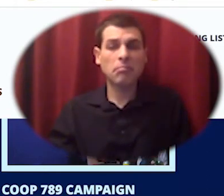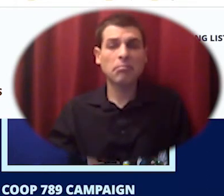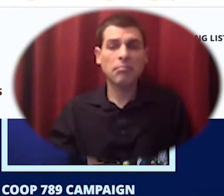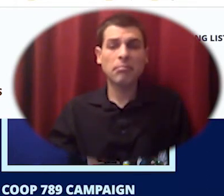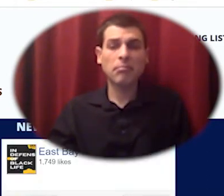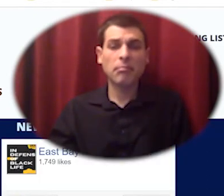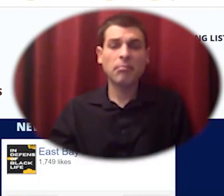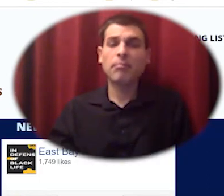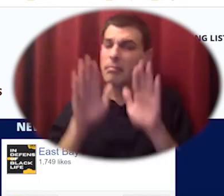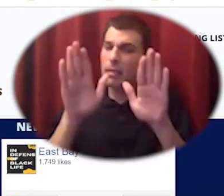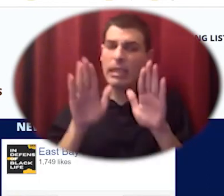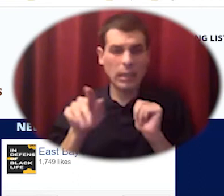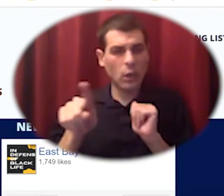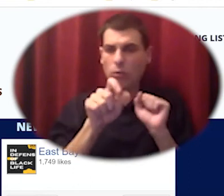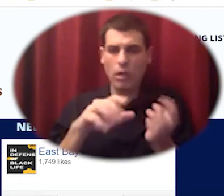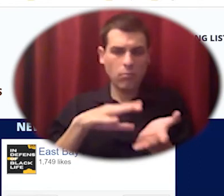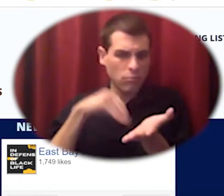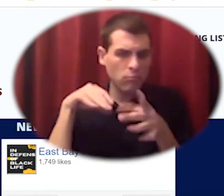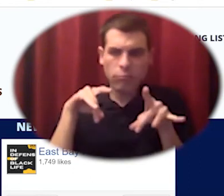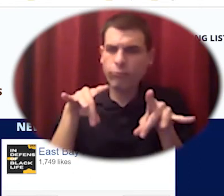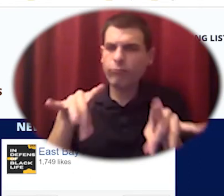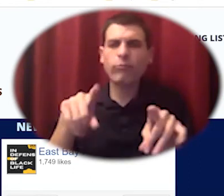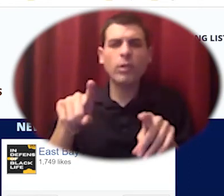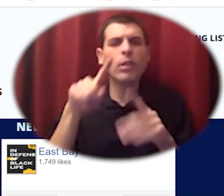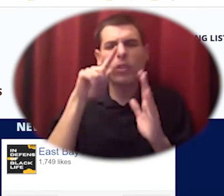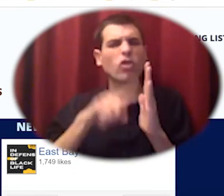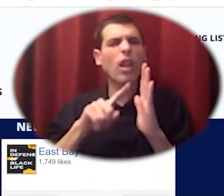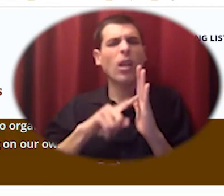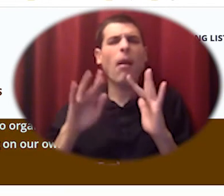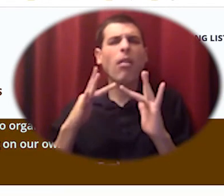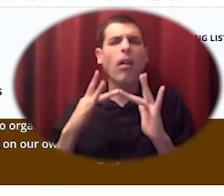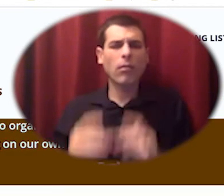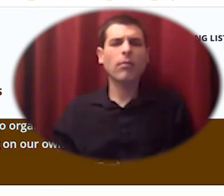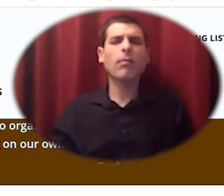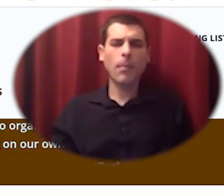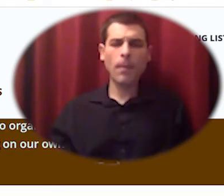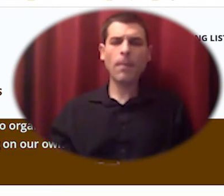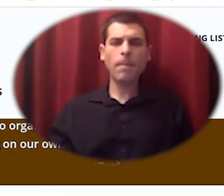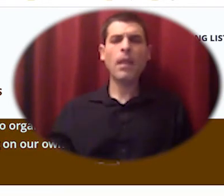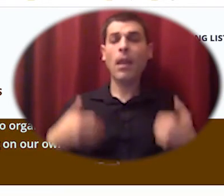check them out online check them out on youtube and instagram